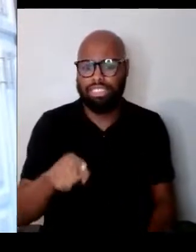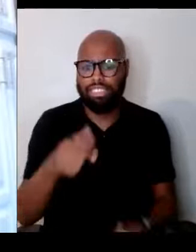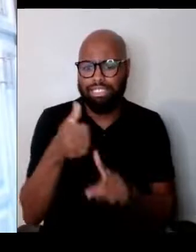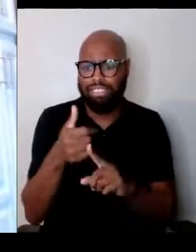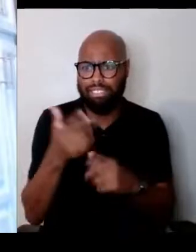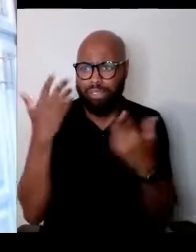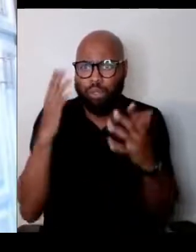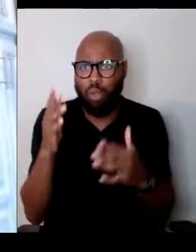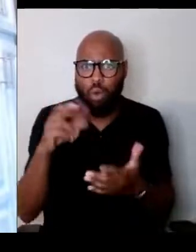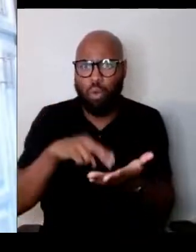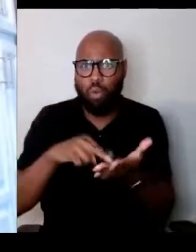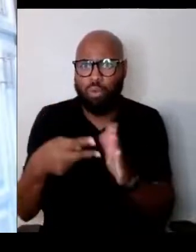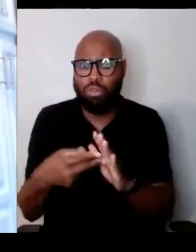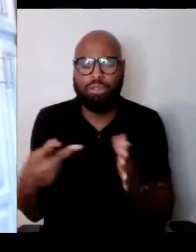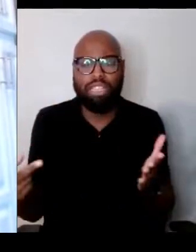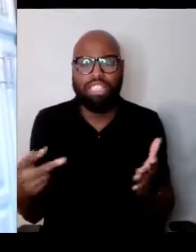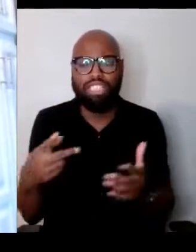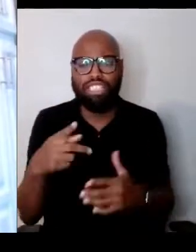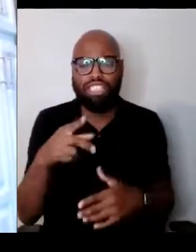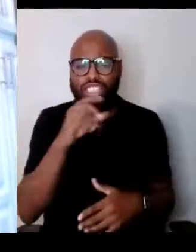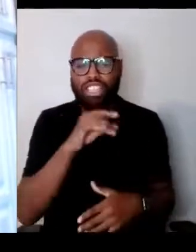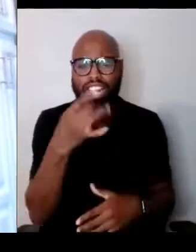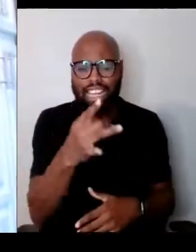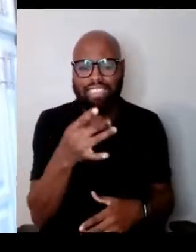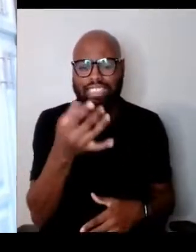So obviously our education is not going far enough.